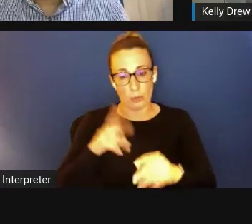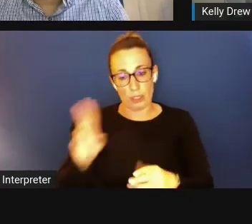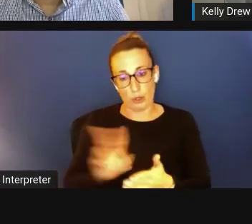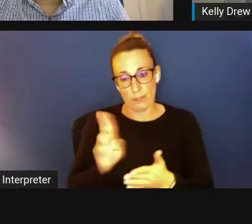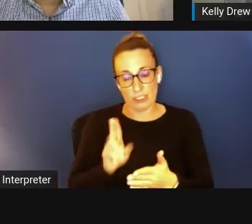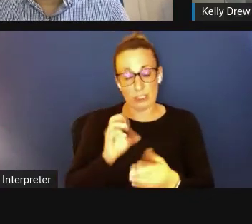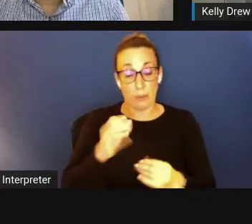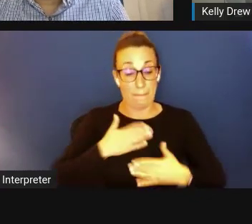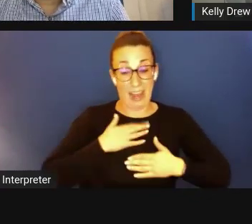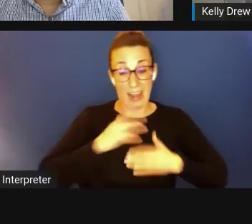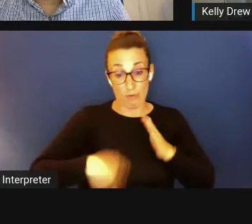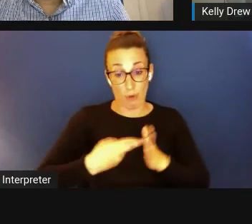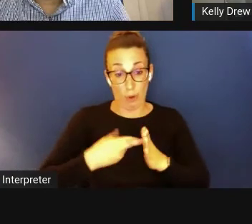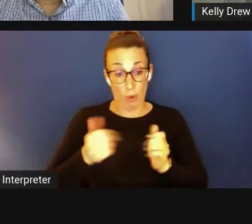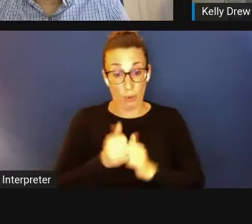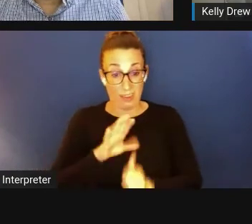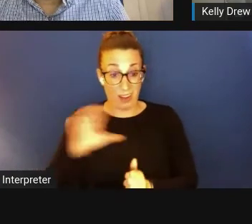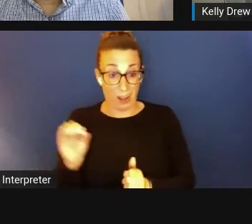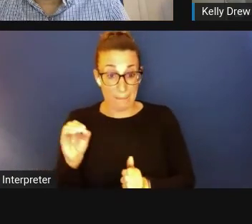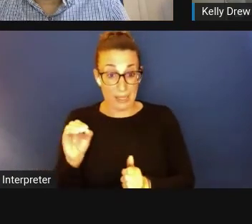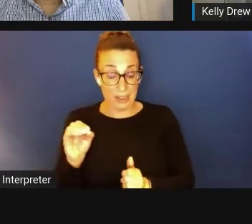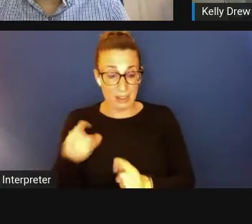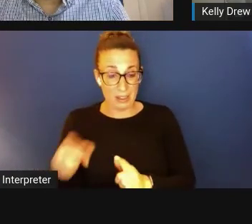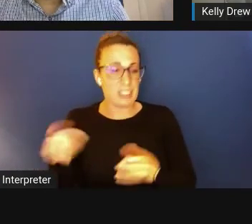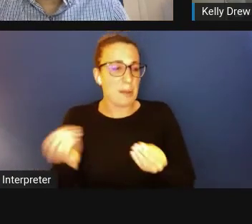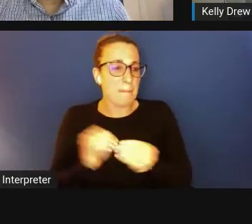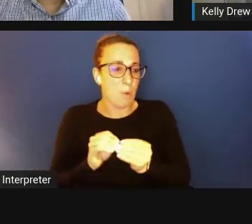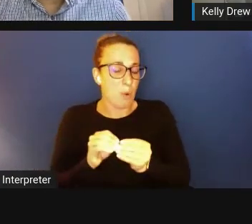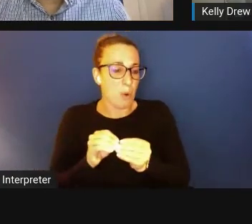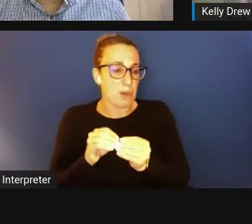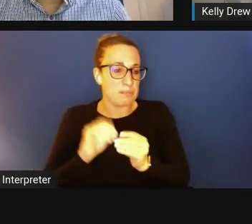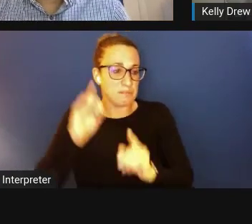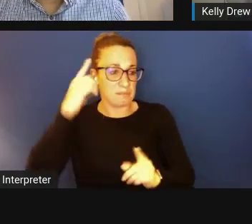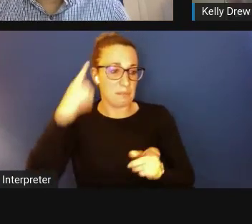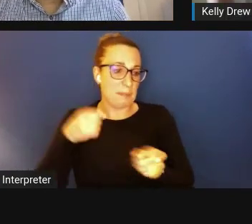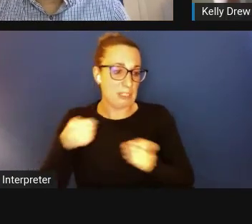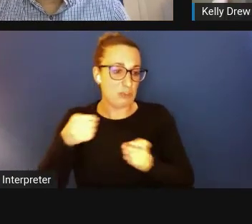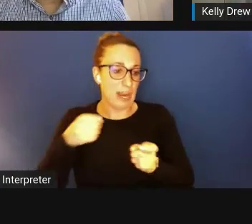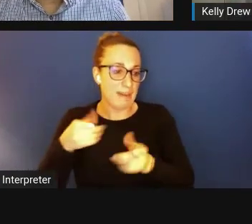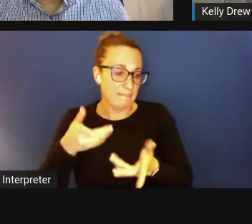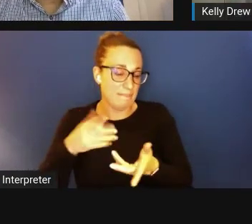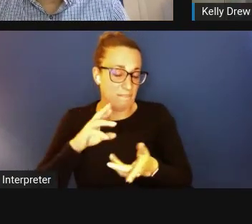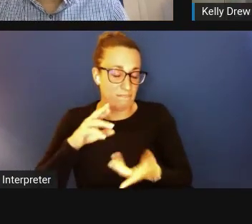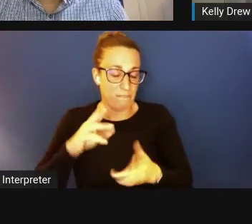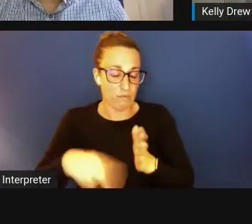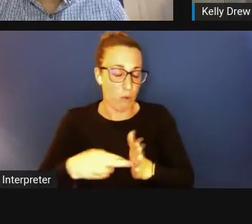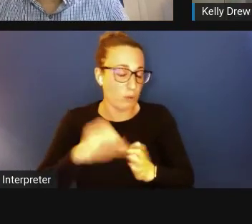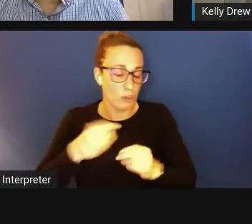is more of the administrative role, and that's a very different mind-set, so I know when I'm doing it,